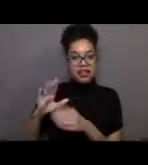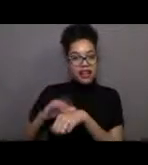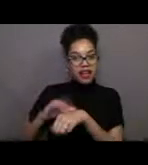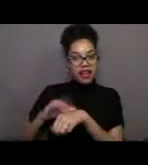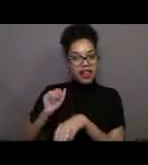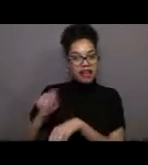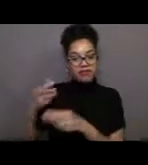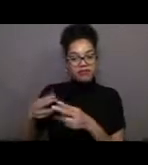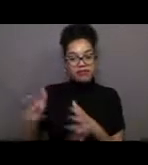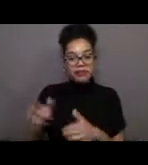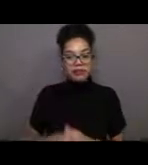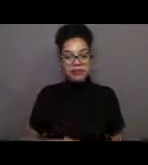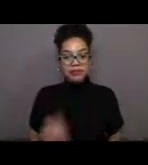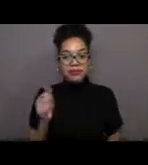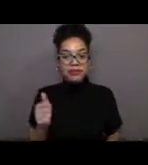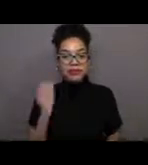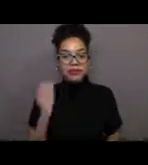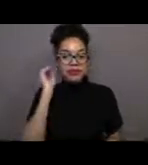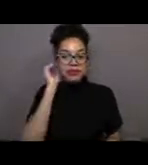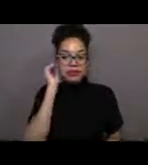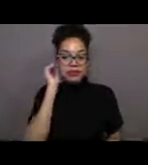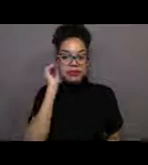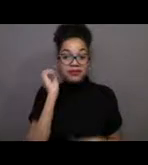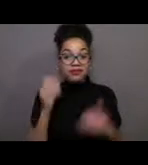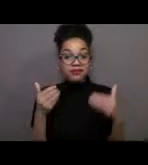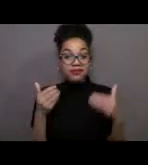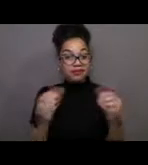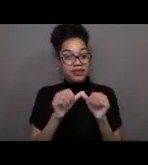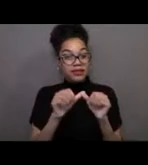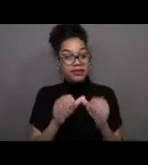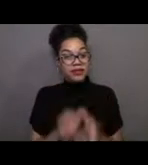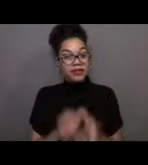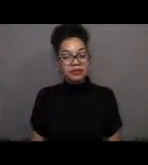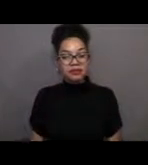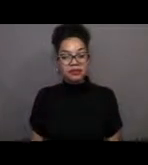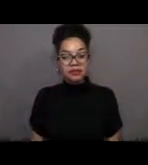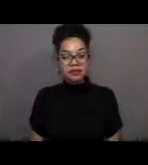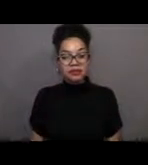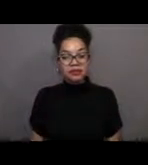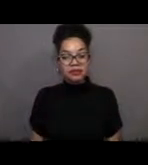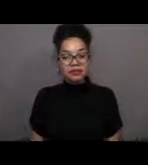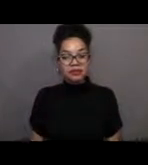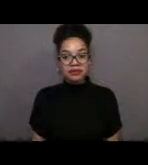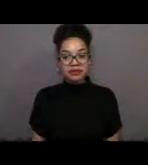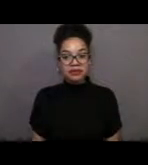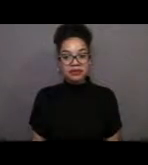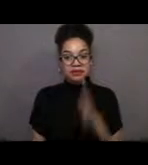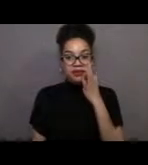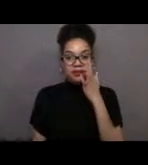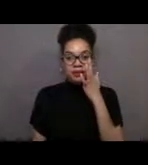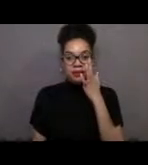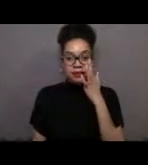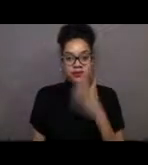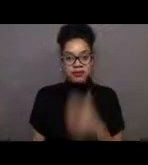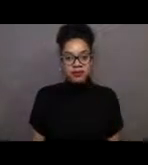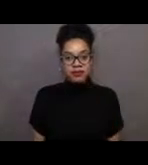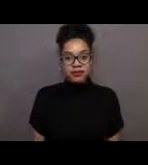So let's keep moving on our tour. Great. I just had a little bit of a glitch with my computer.